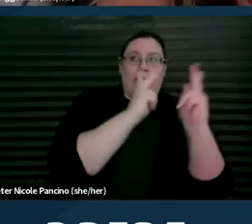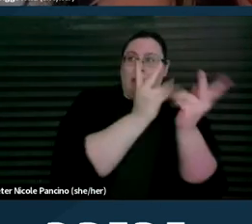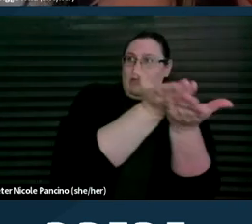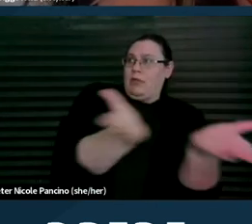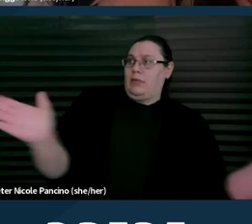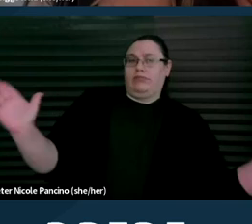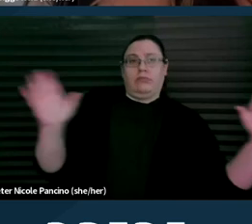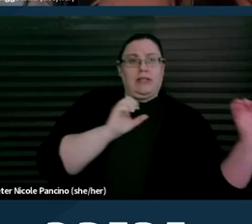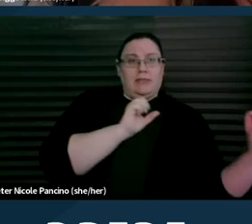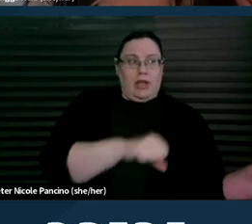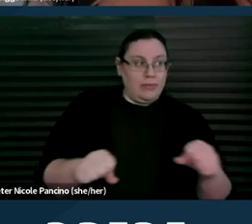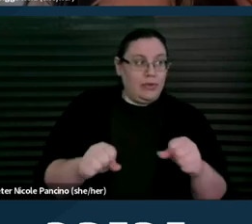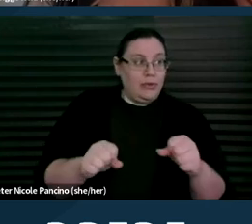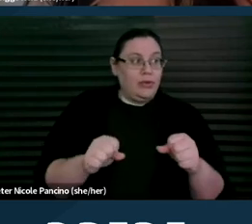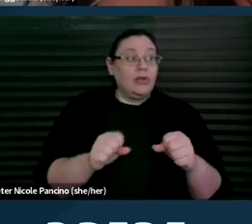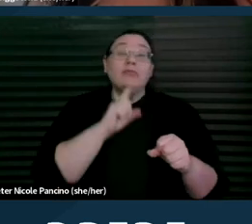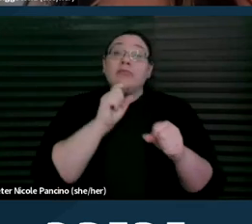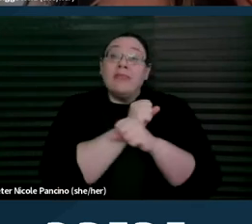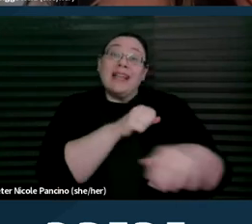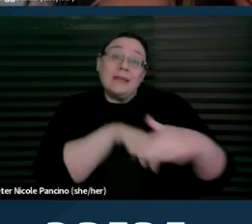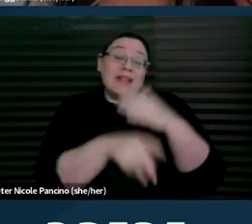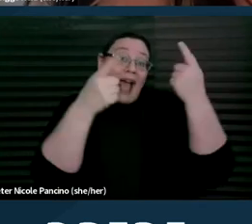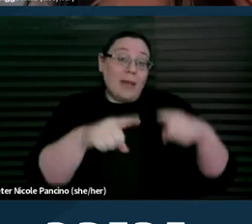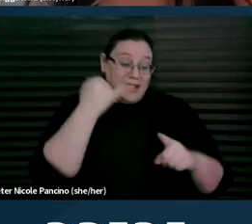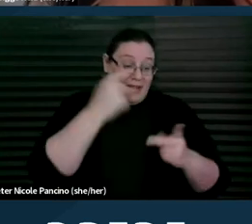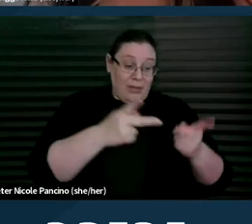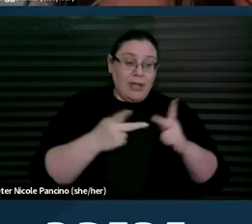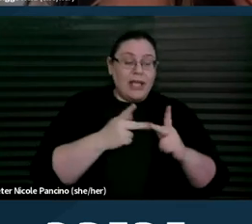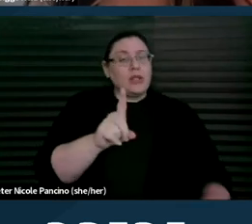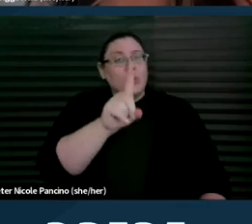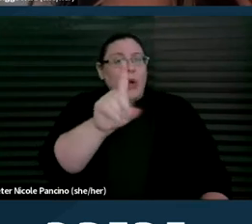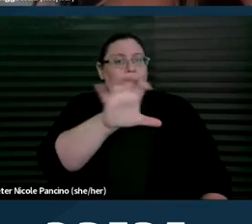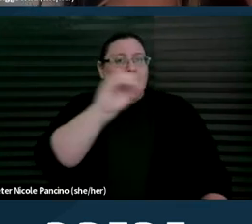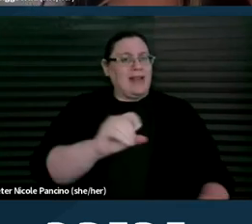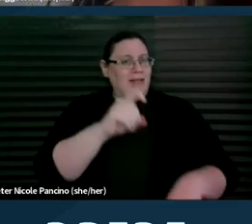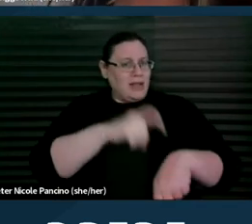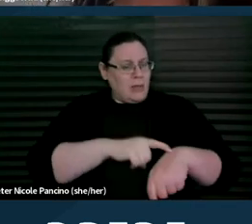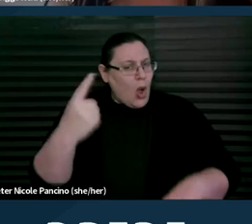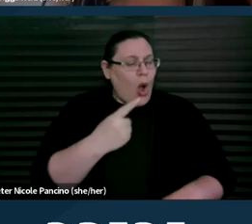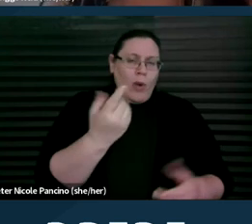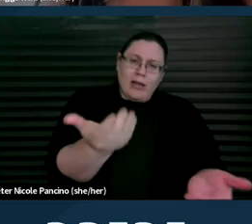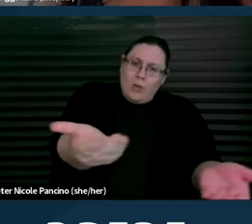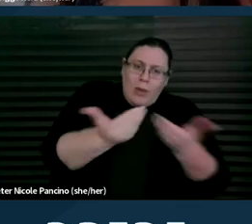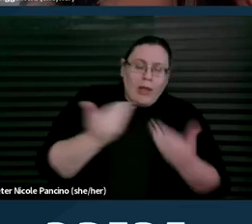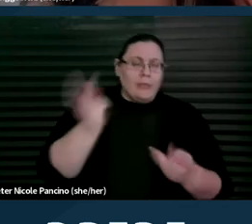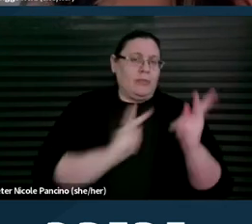True accessibility occurs when a space is always 100% of the time welcoming to people with disabilities